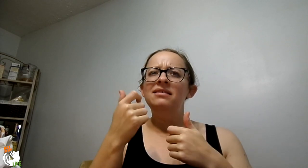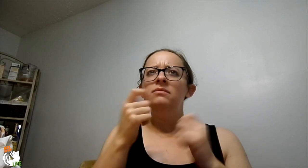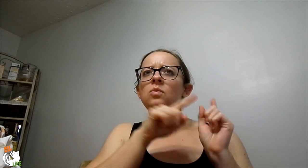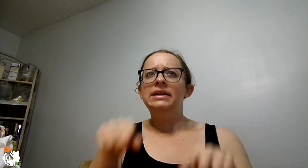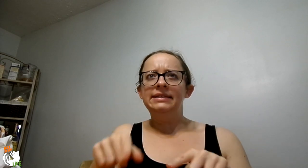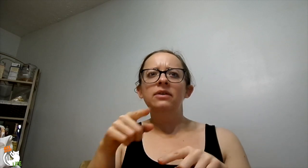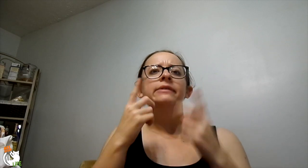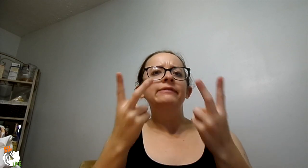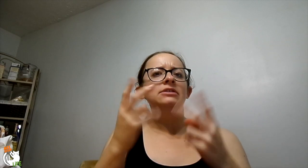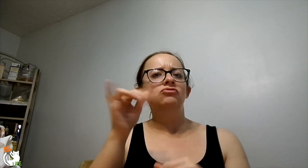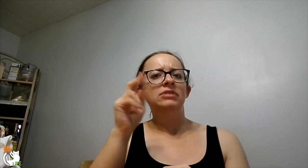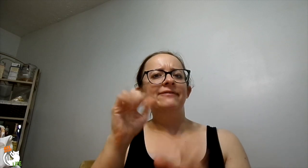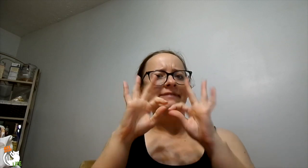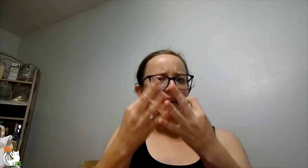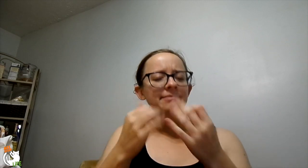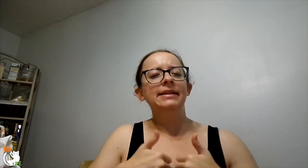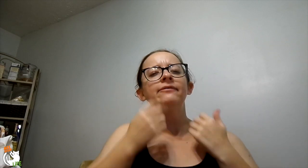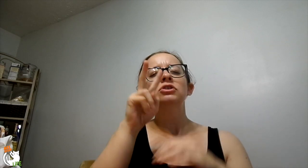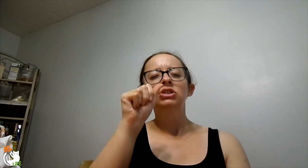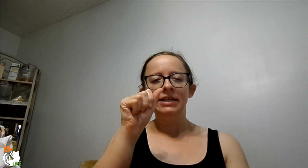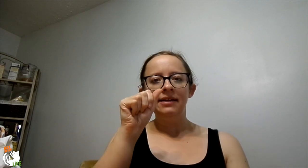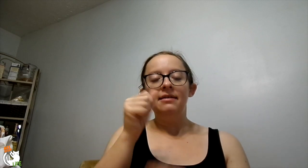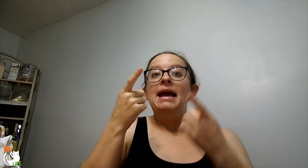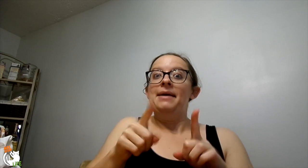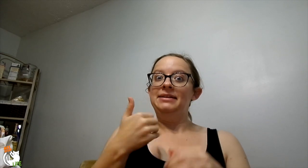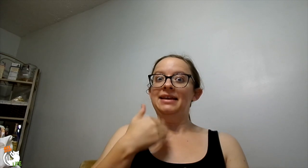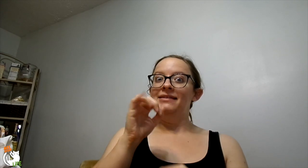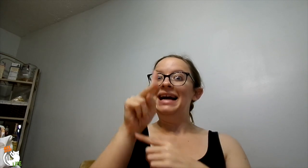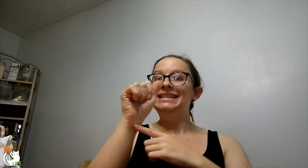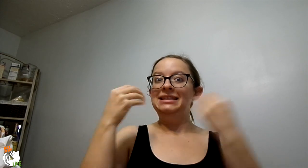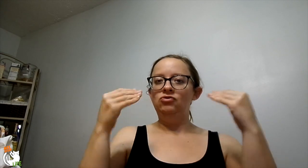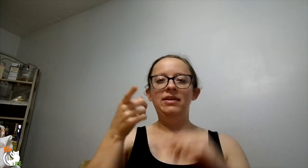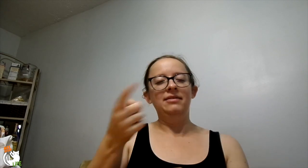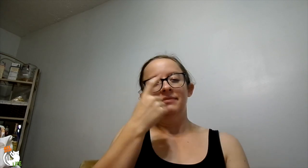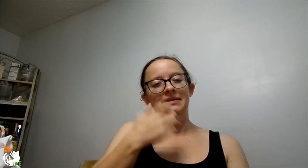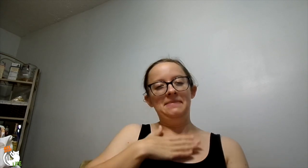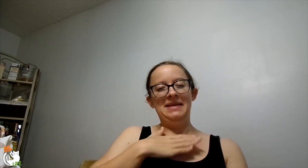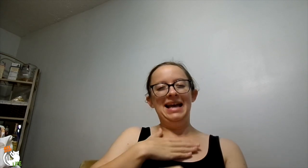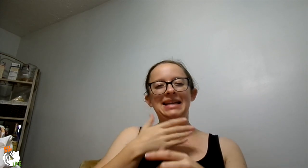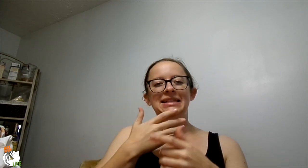Then we went to visit Jenna's family, who live in Virginia, and they happen to have an Ikea store there.